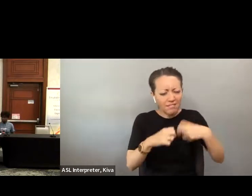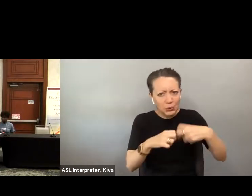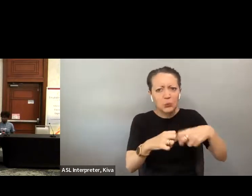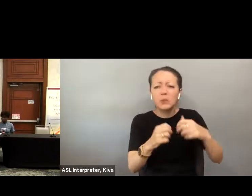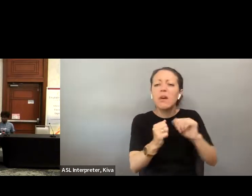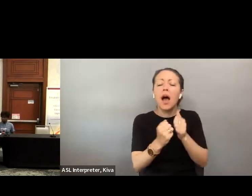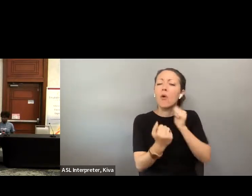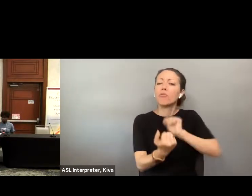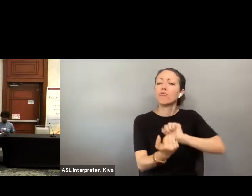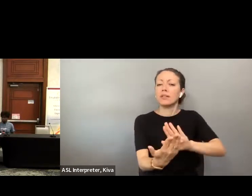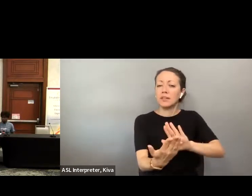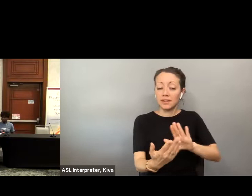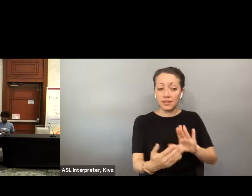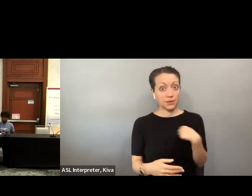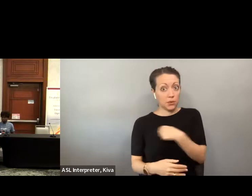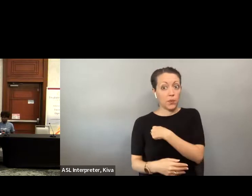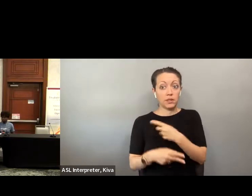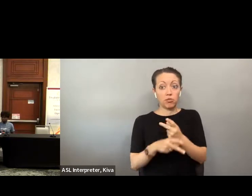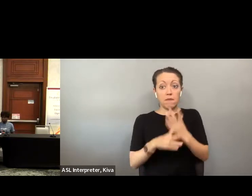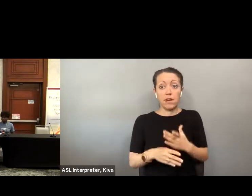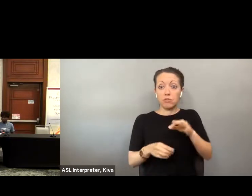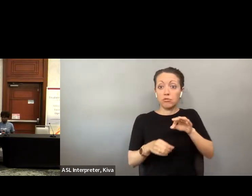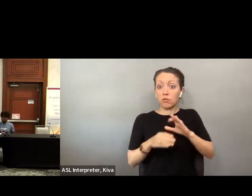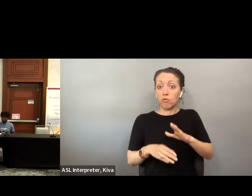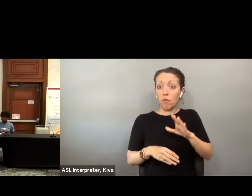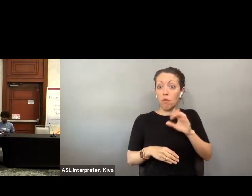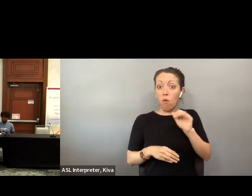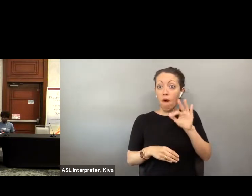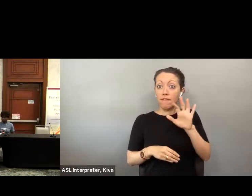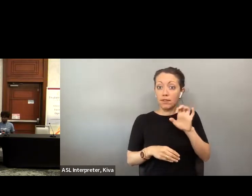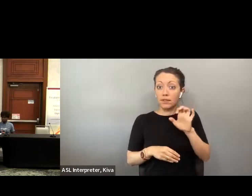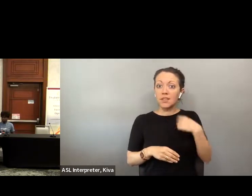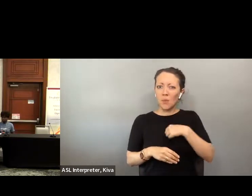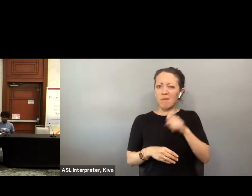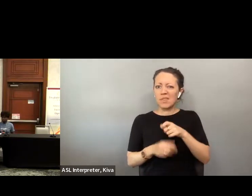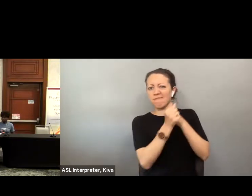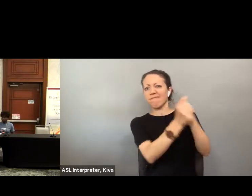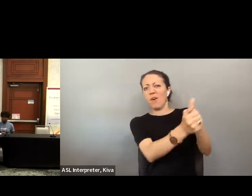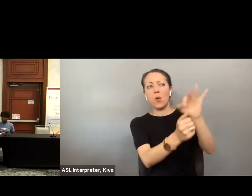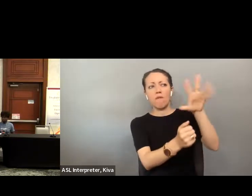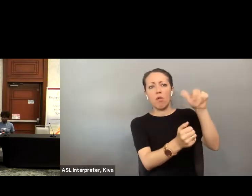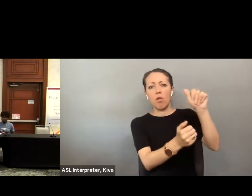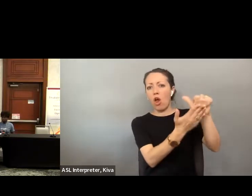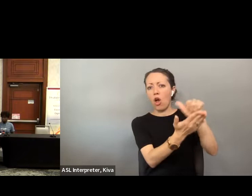the limitations or the constraints that exist within well, like as a supervisor of elections office. our current system as well. Like as a supervisor of